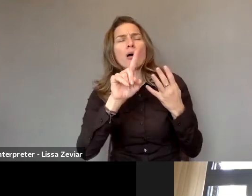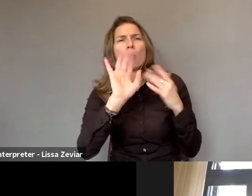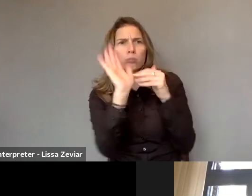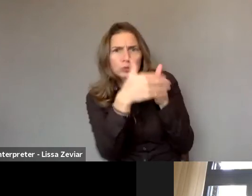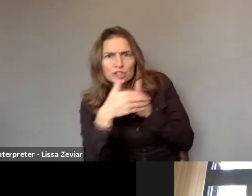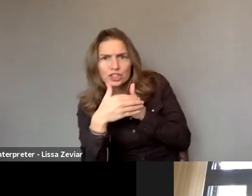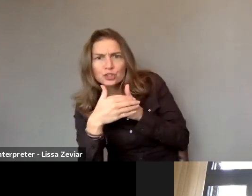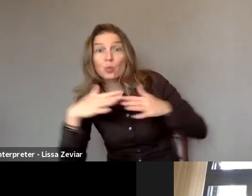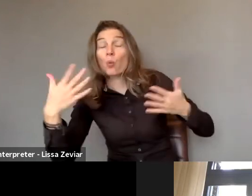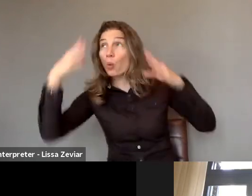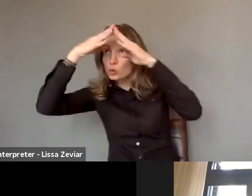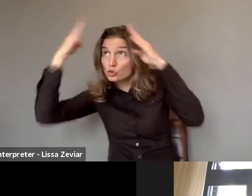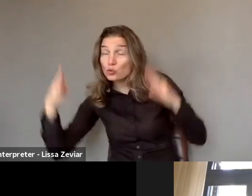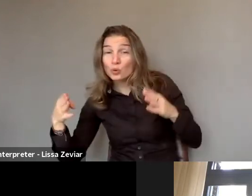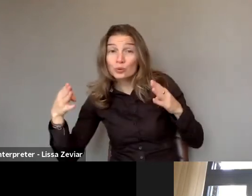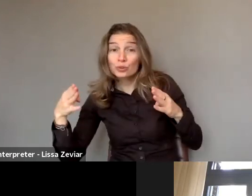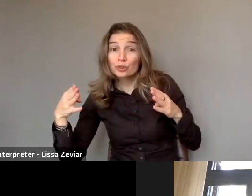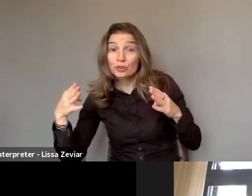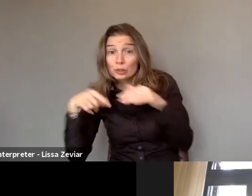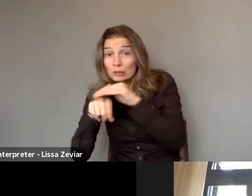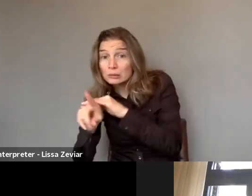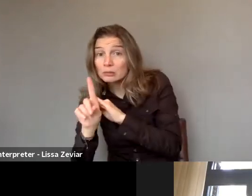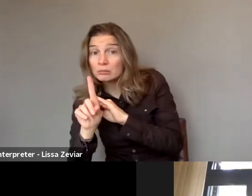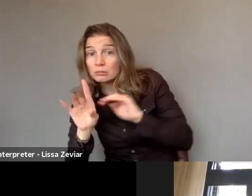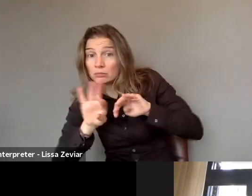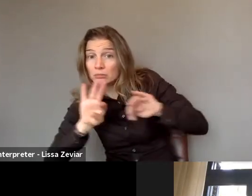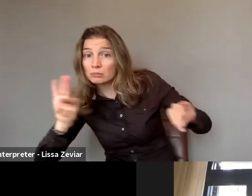The previous speaker also mentioned that the challenge